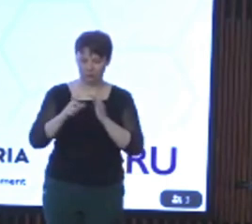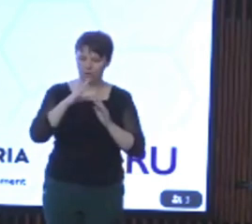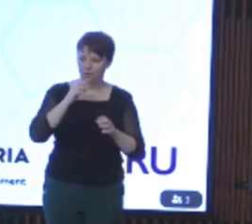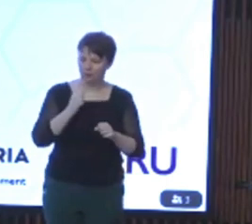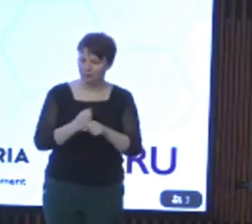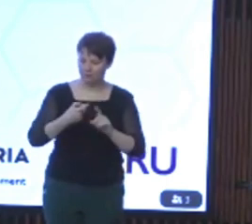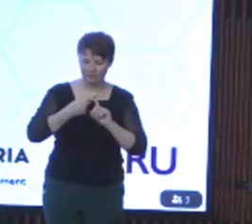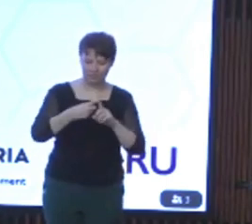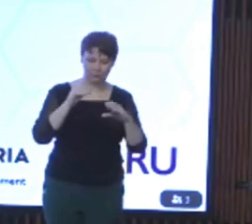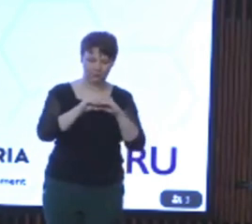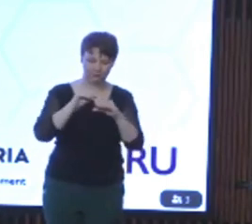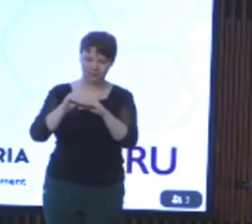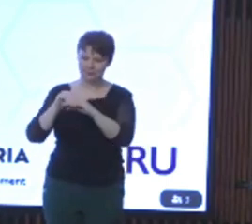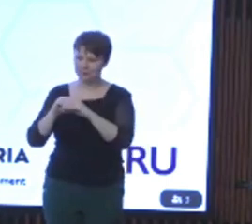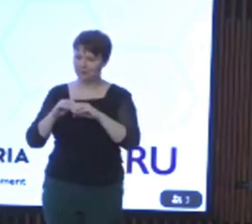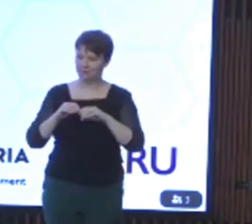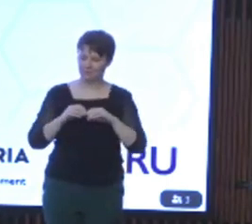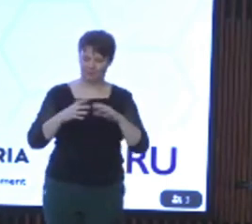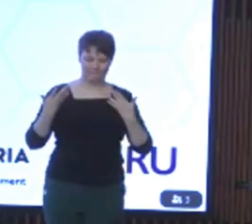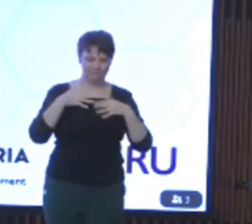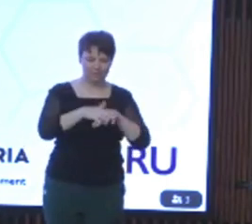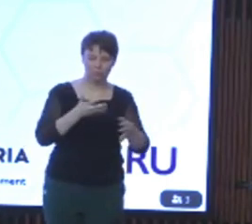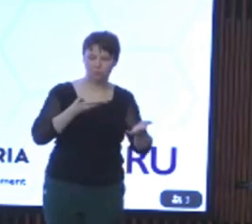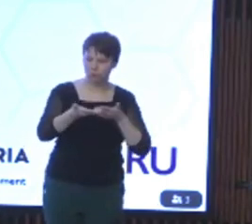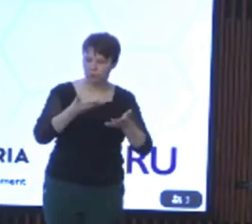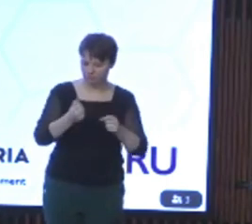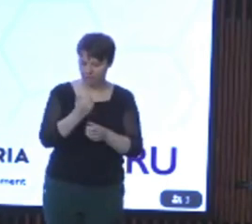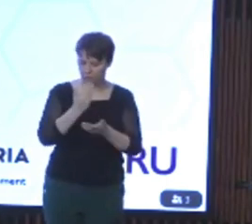to make investments across key mainstream services, ensuring that people with disability